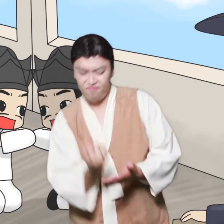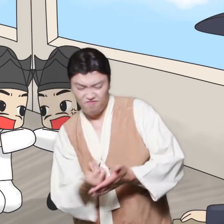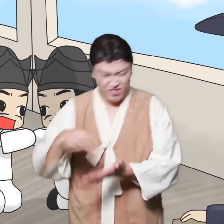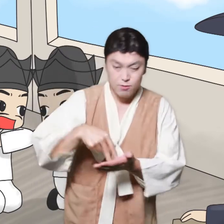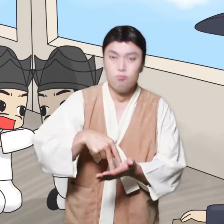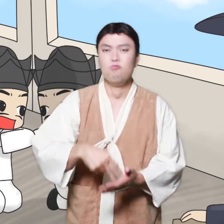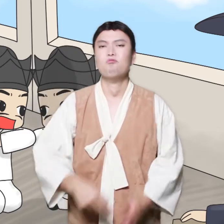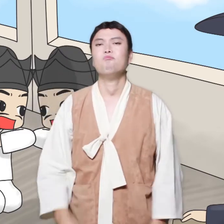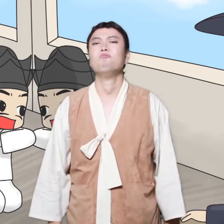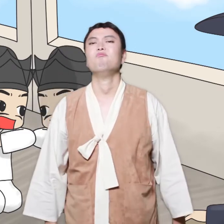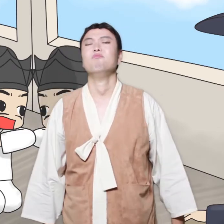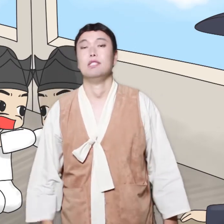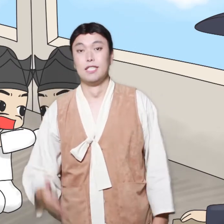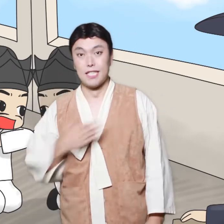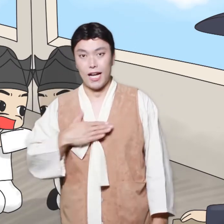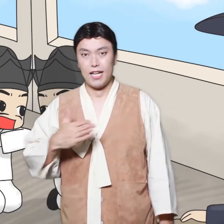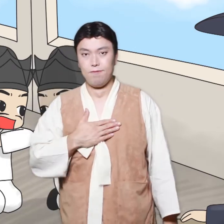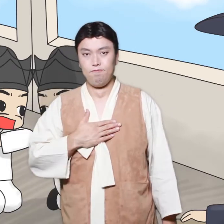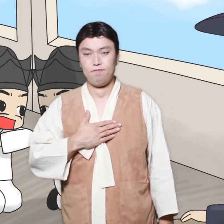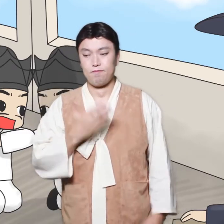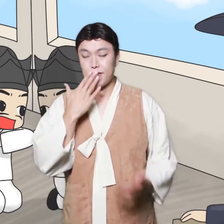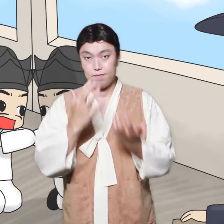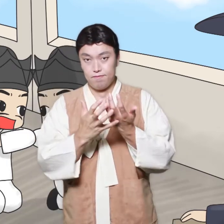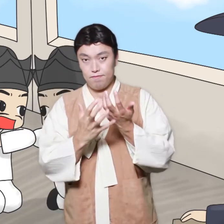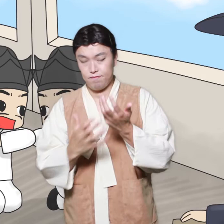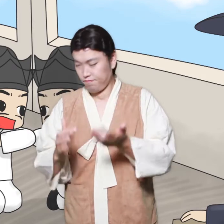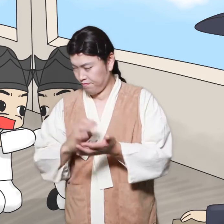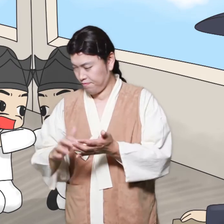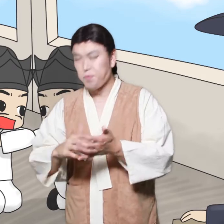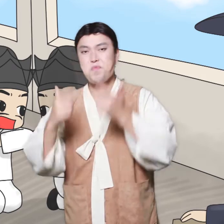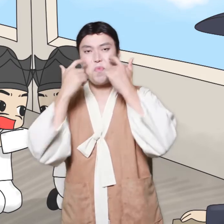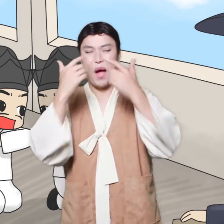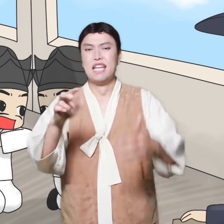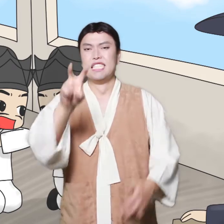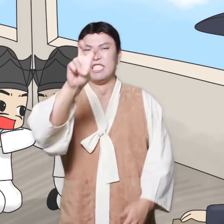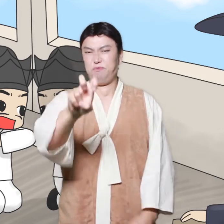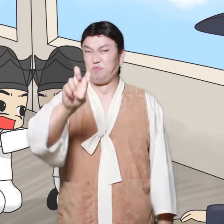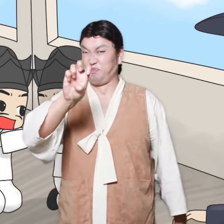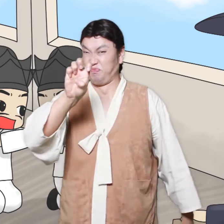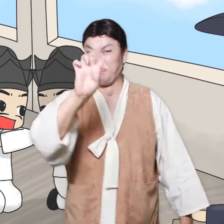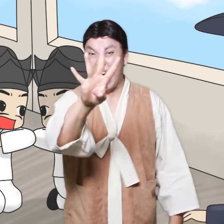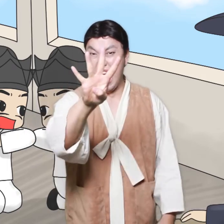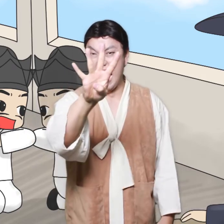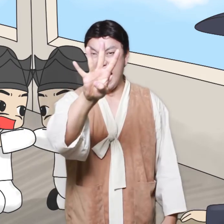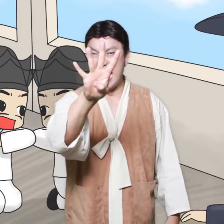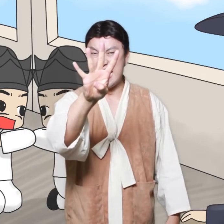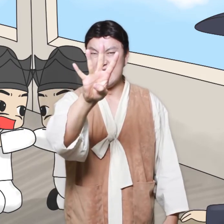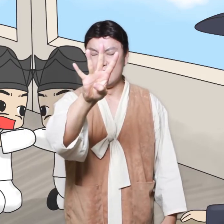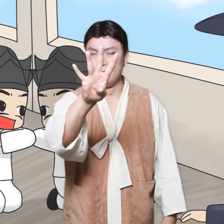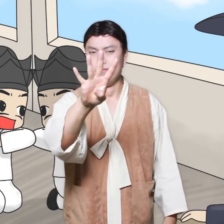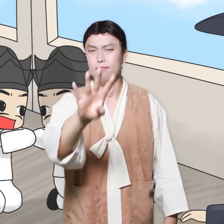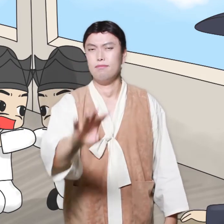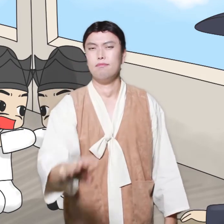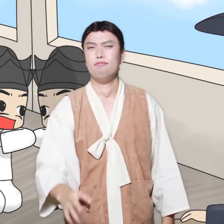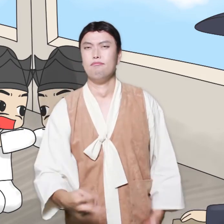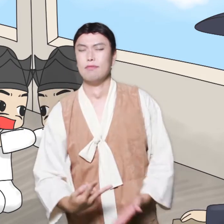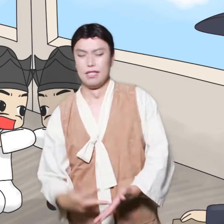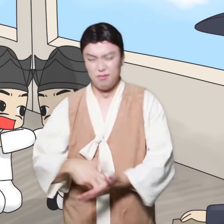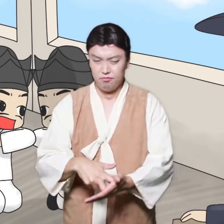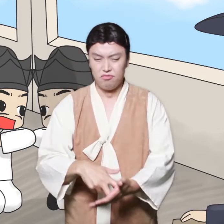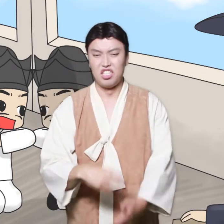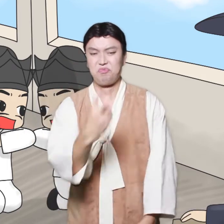How many cookers do you have in your house?